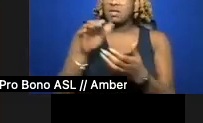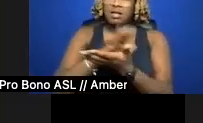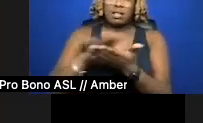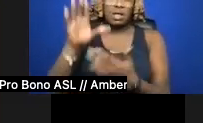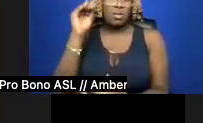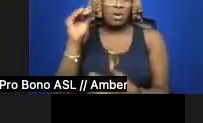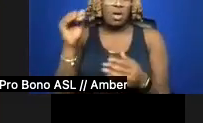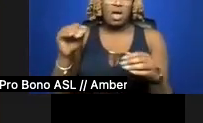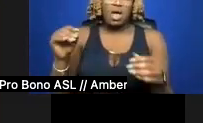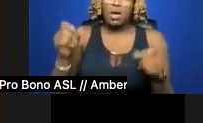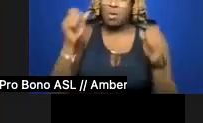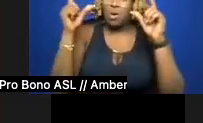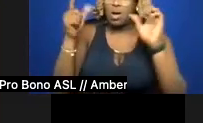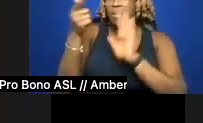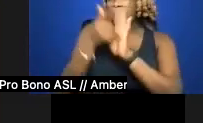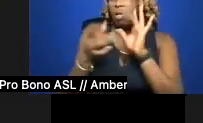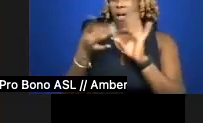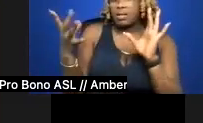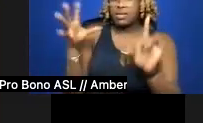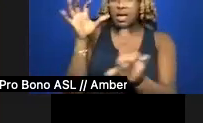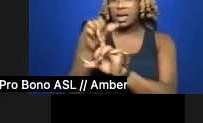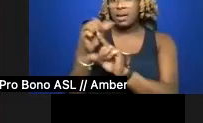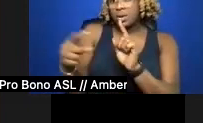Catch me when you can. I prefer to be waiting.